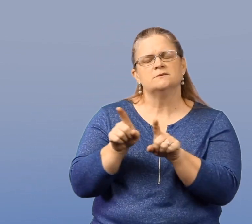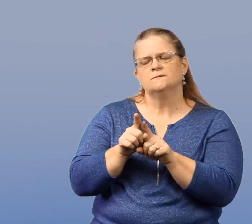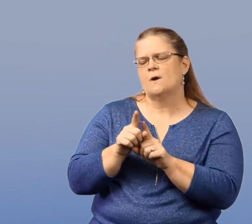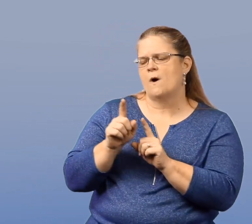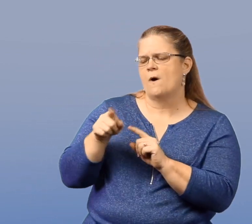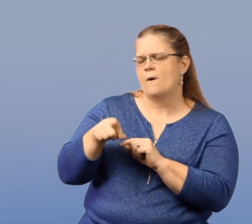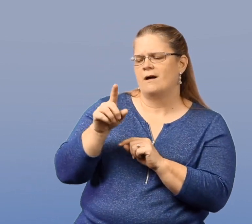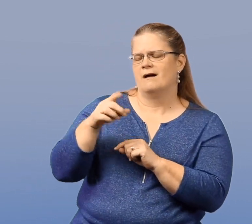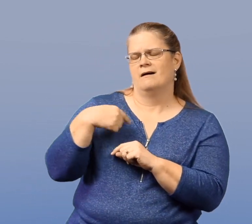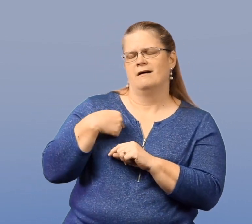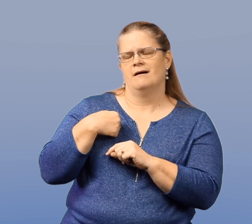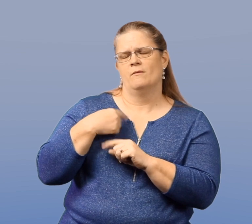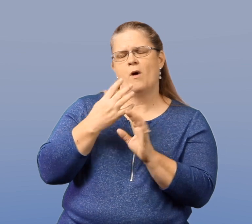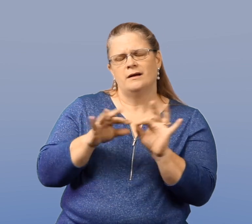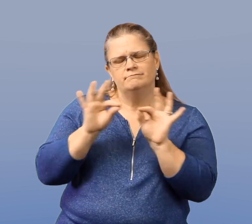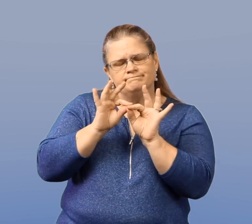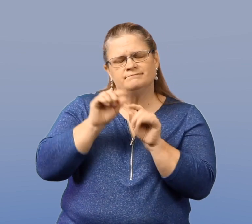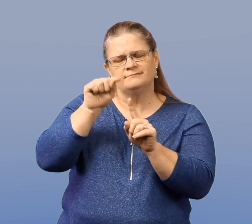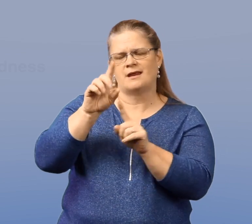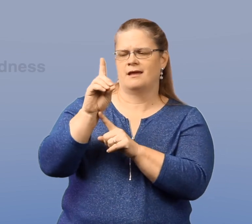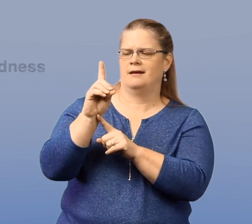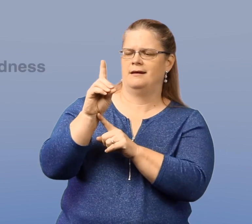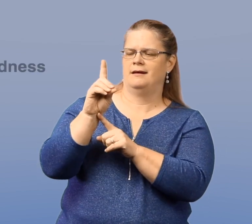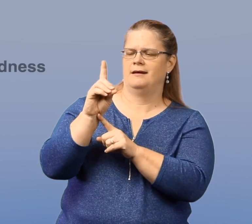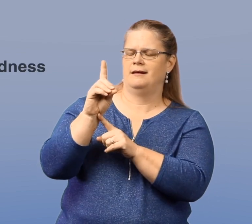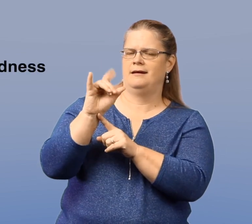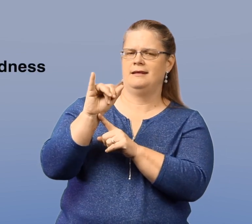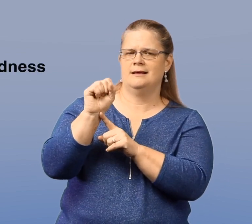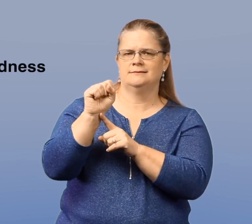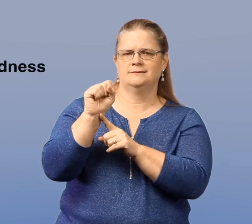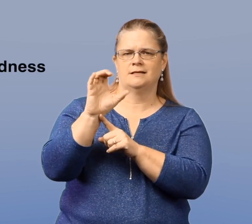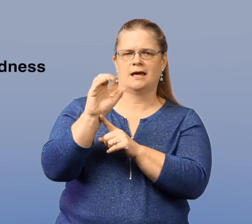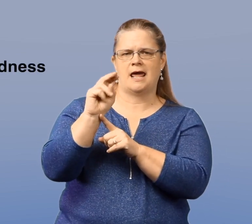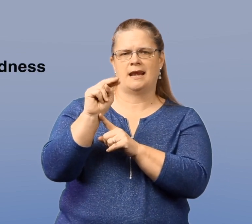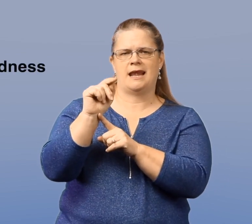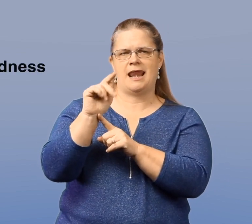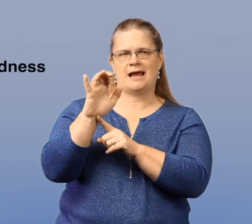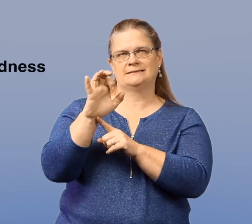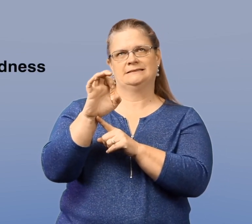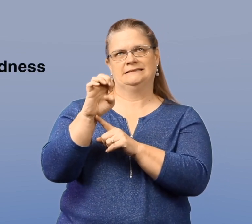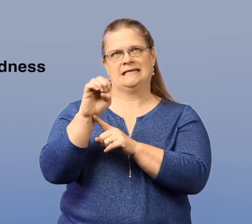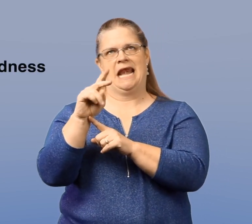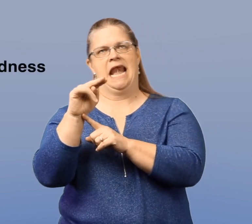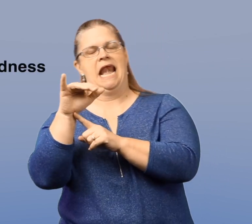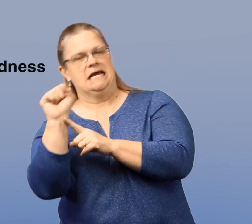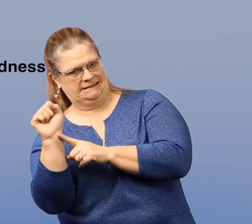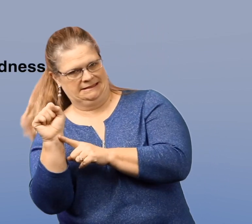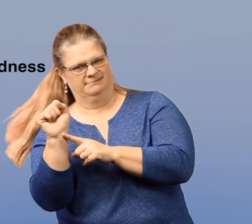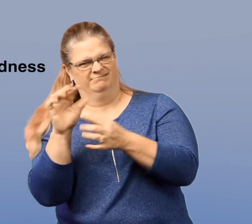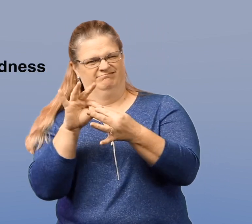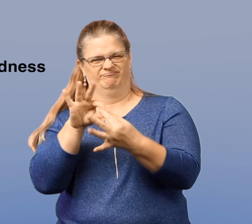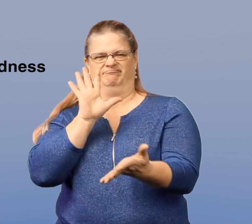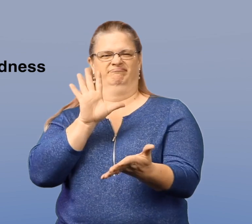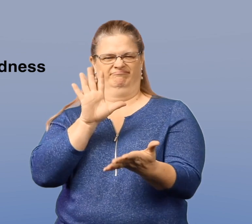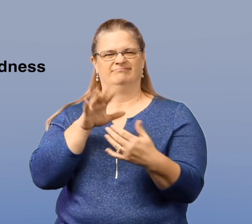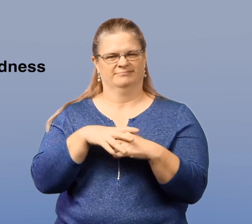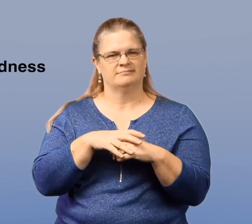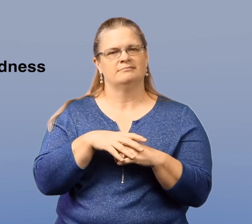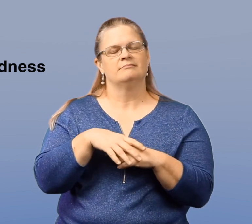Also, I do want to talk about the significance of disconnectedness.